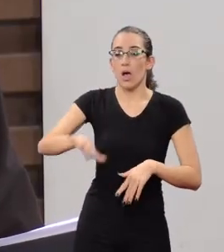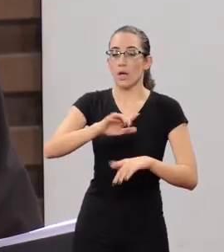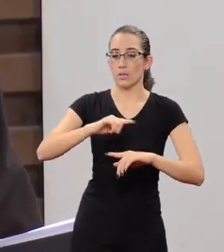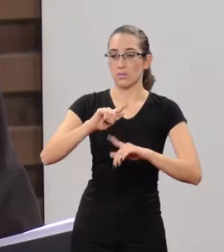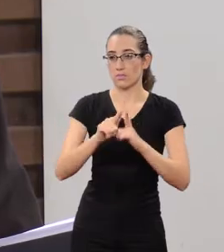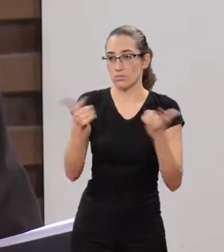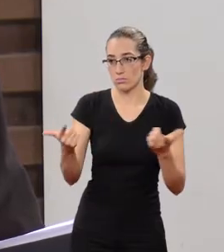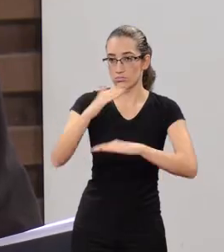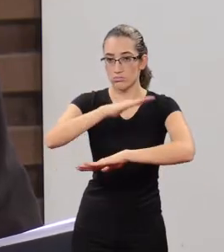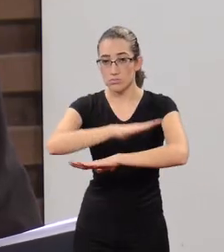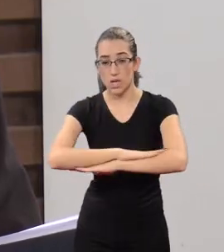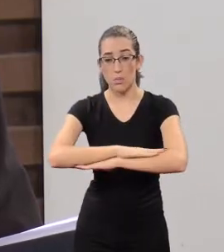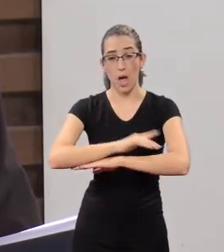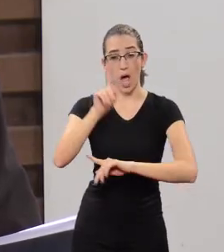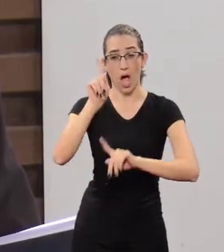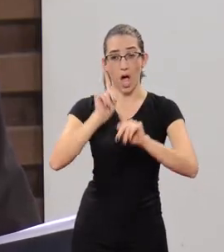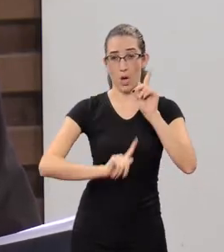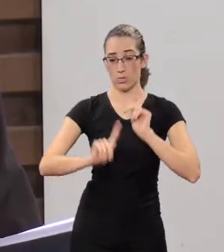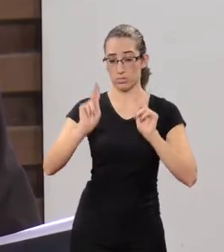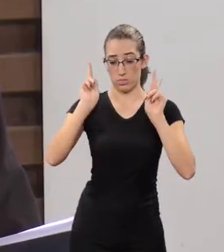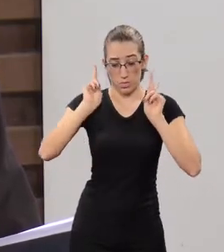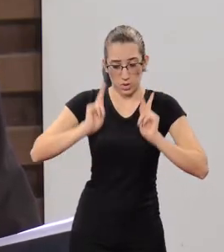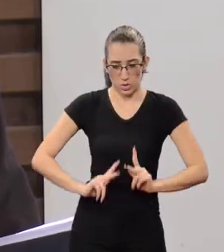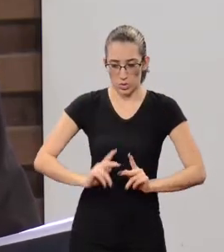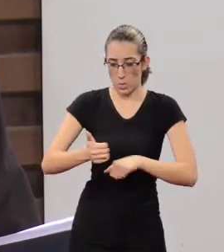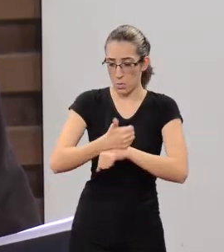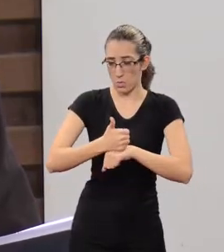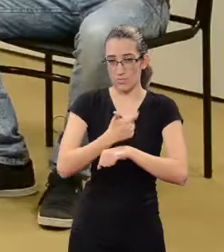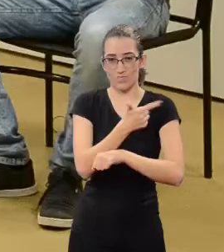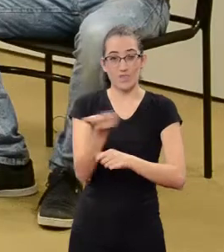not always professionals are capable enough to talk about some topics.